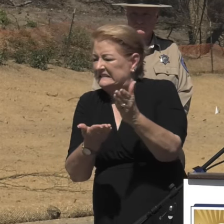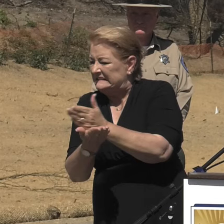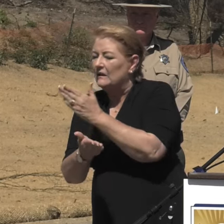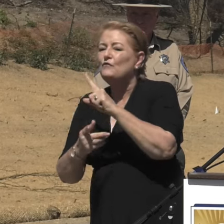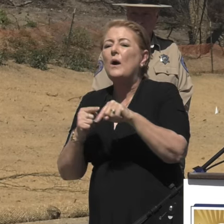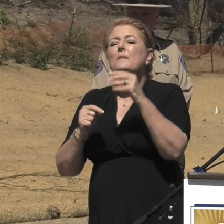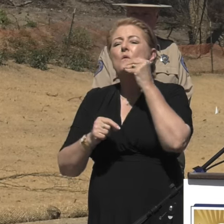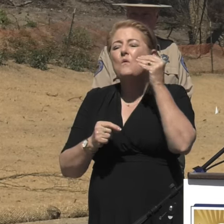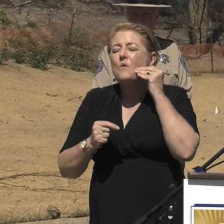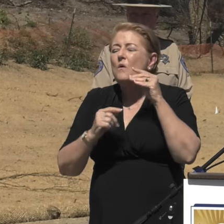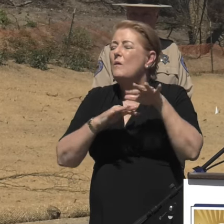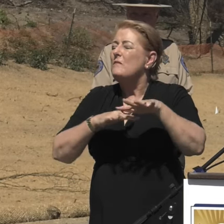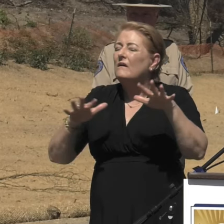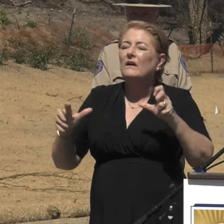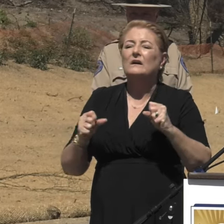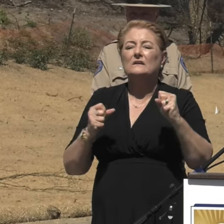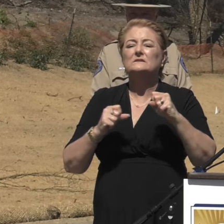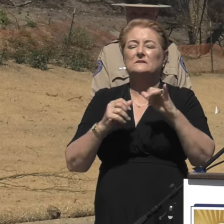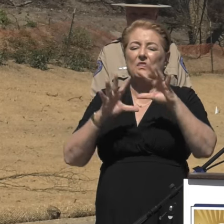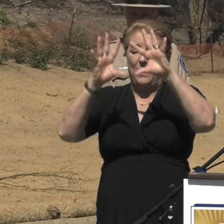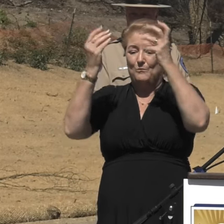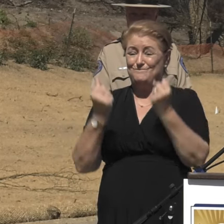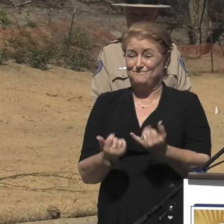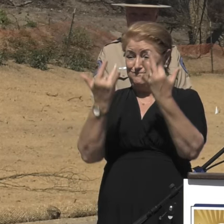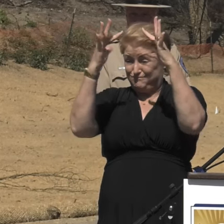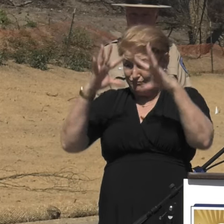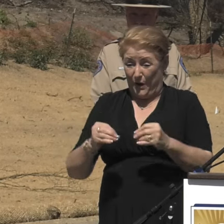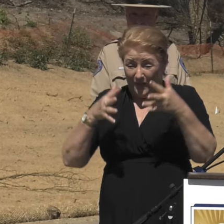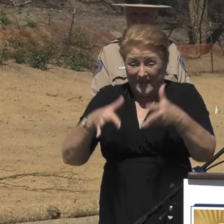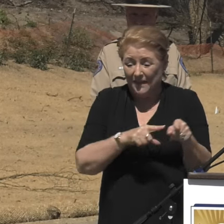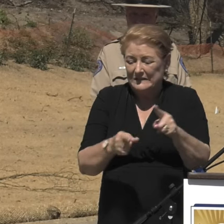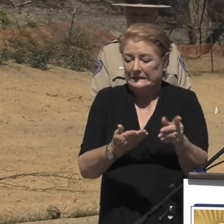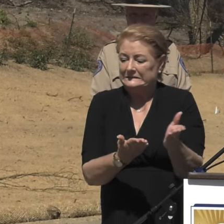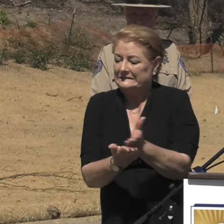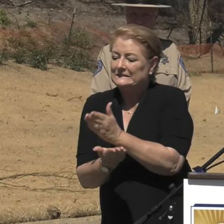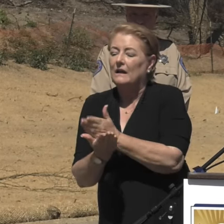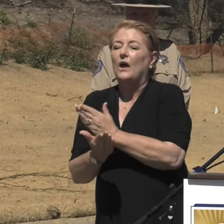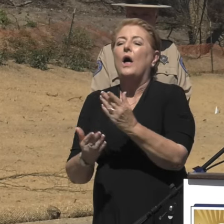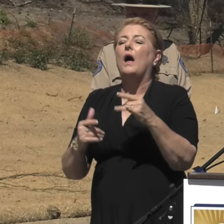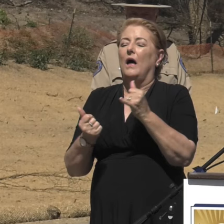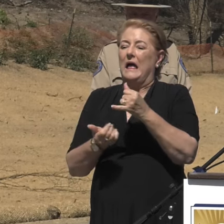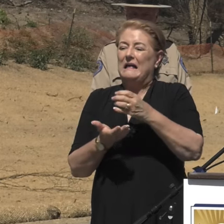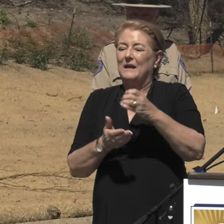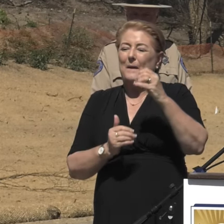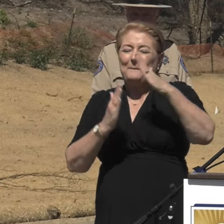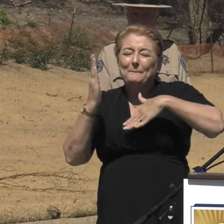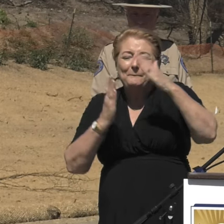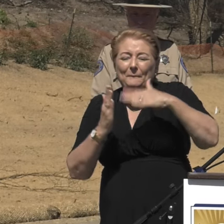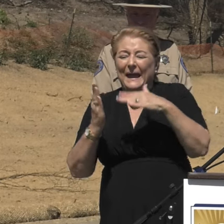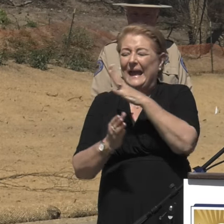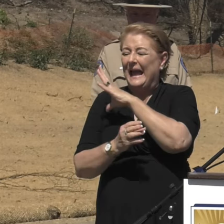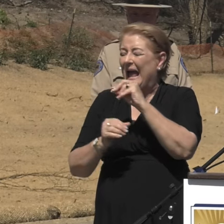Los Angeles and Ventura Counties. It's crucial to get paints, and gas cylinders, and other household hazardous waste